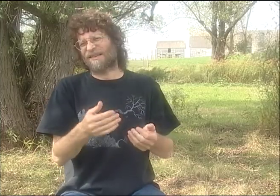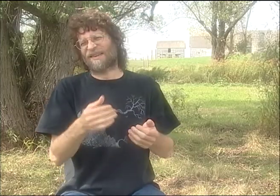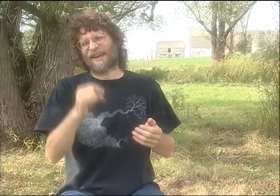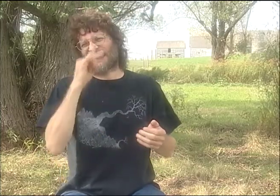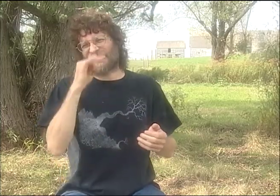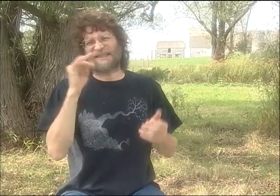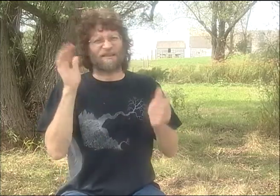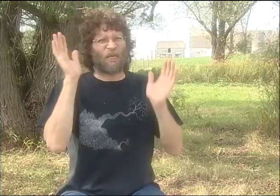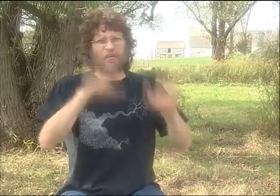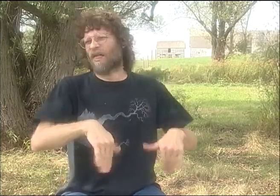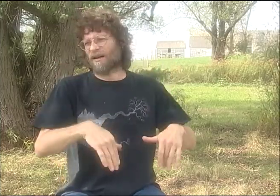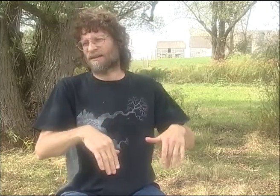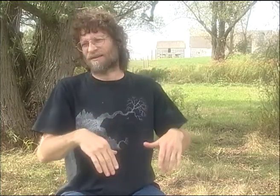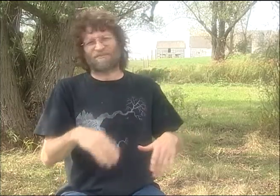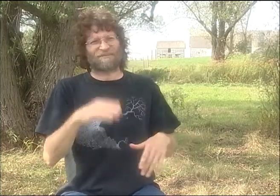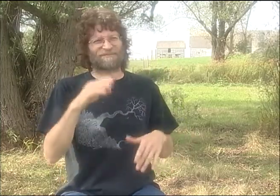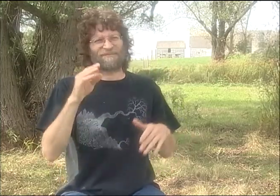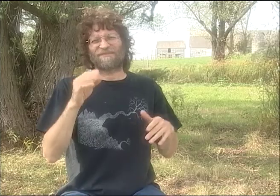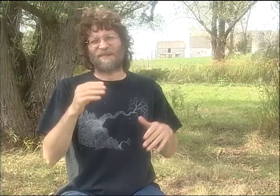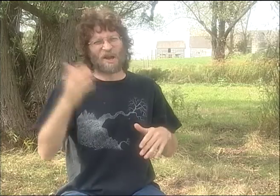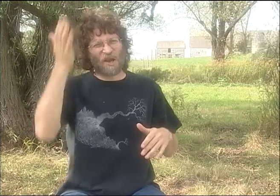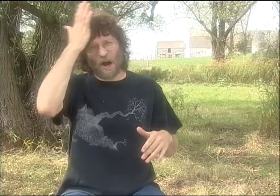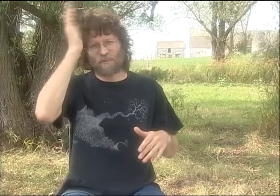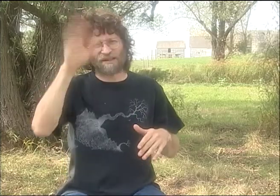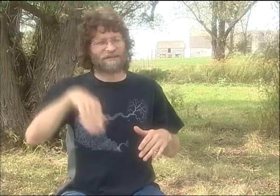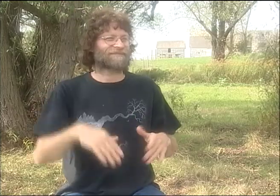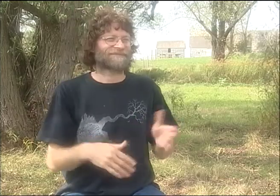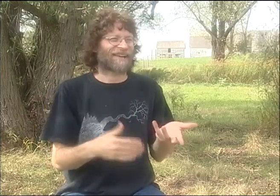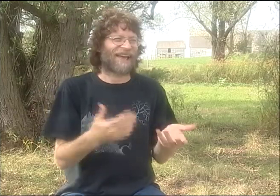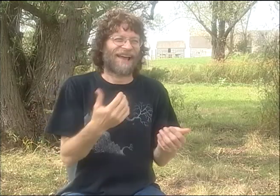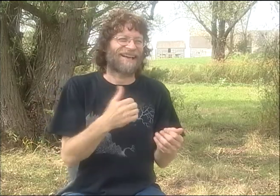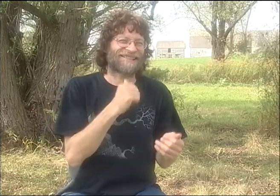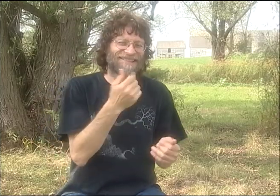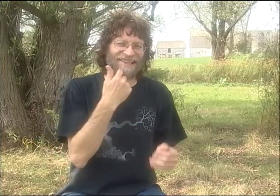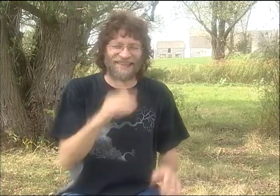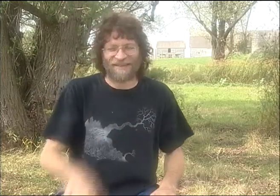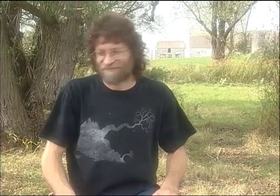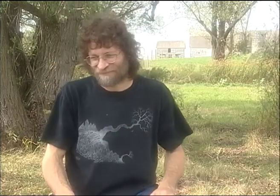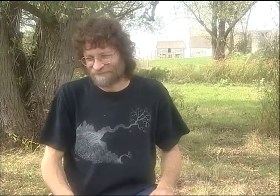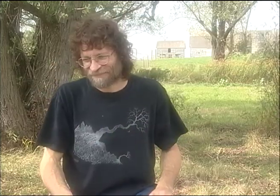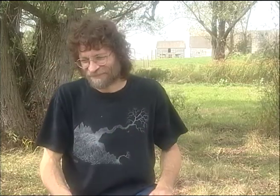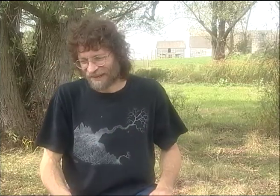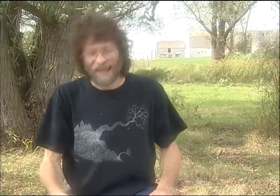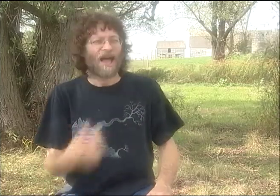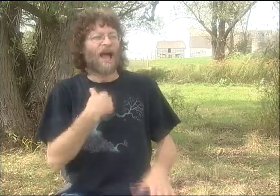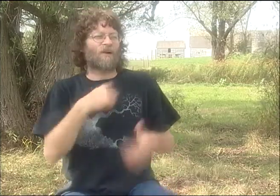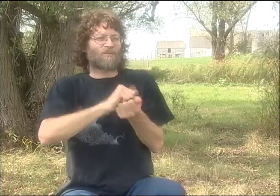"YOU KNOW, ABC STORIES, THEY'RE SO STUPID." KEPT DOING THE DISHES. "IT'S JUST SOMETHING FOR KIDS.